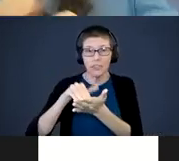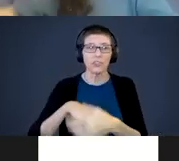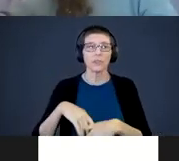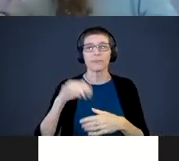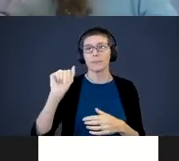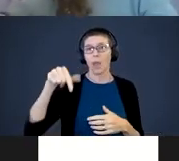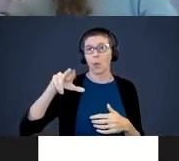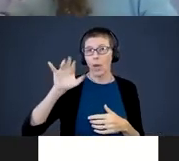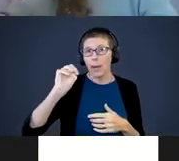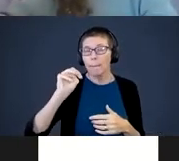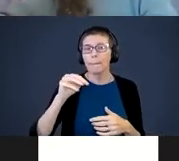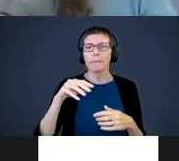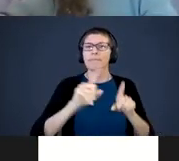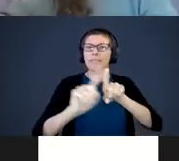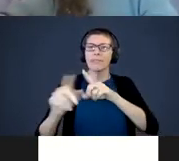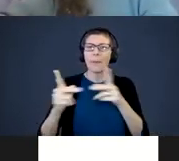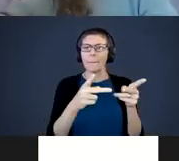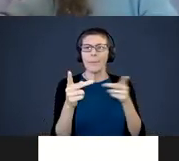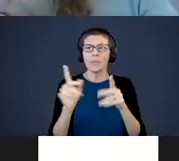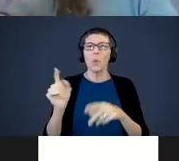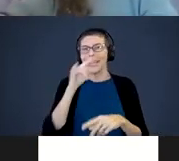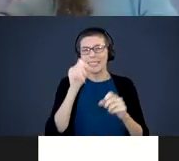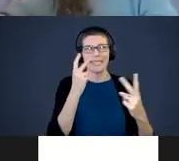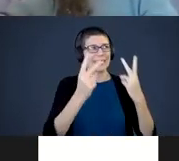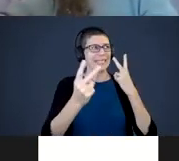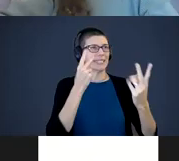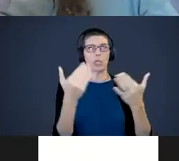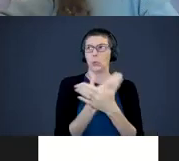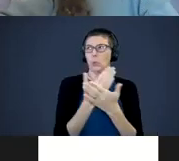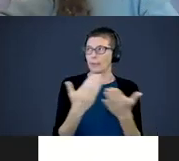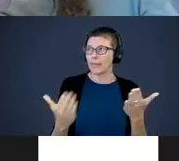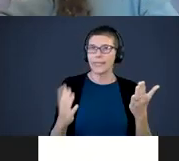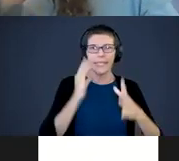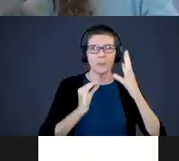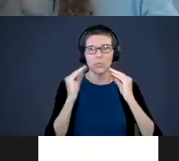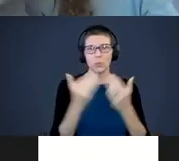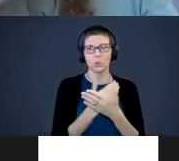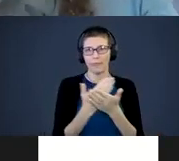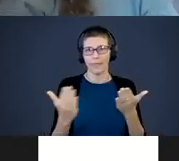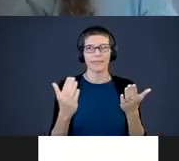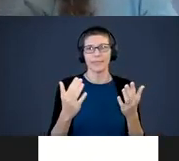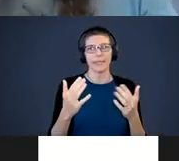Places they can see new things, feel new things, build new synapsis connections.